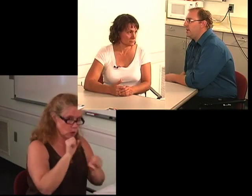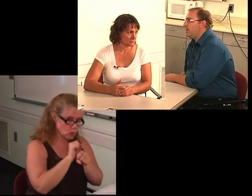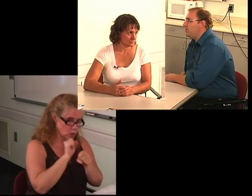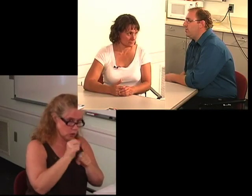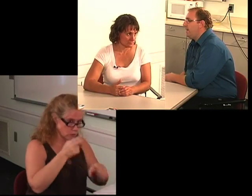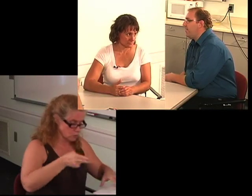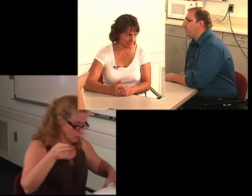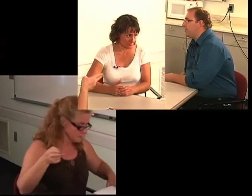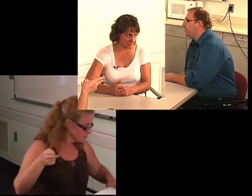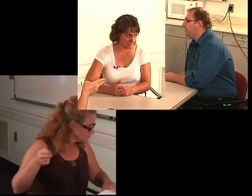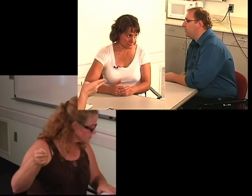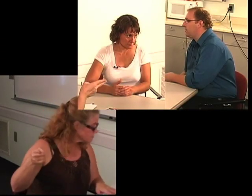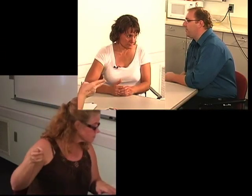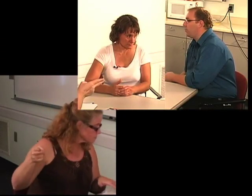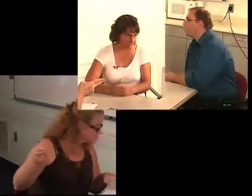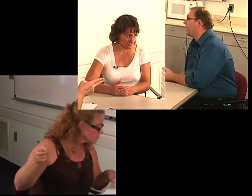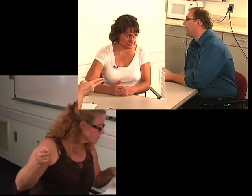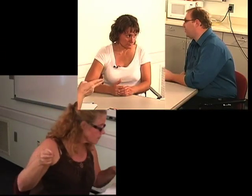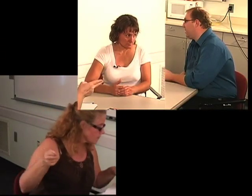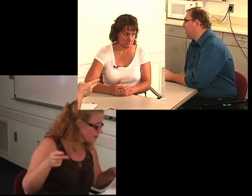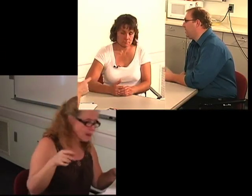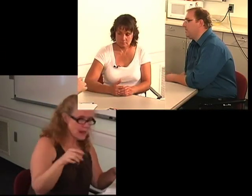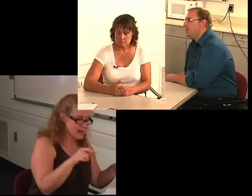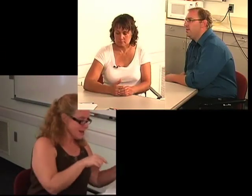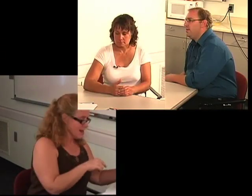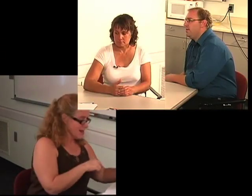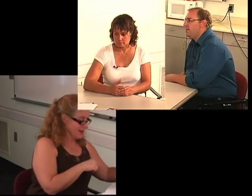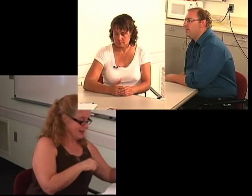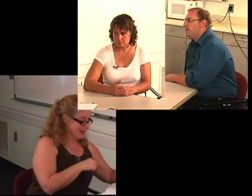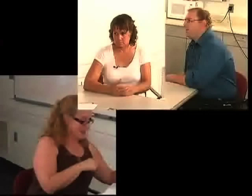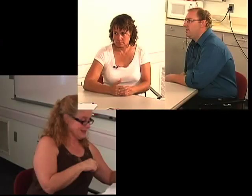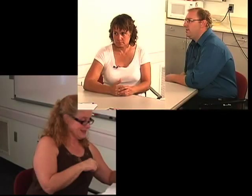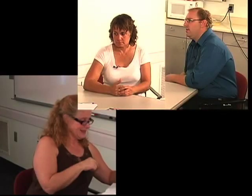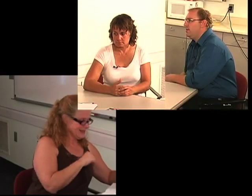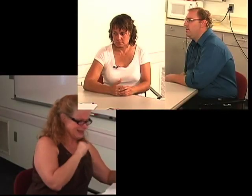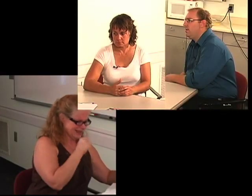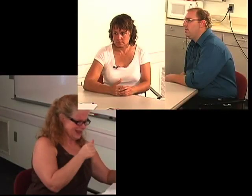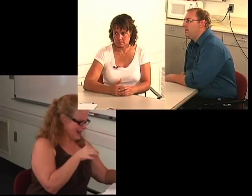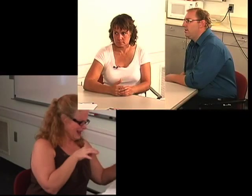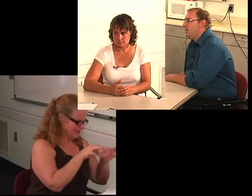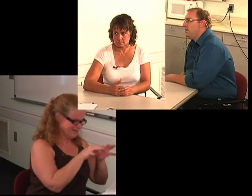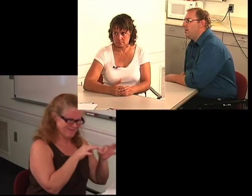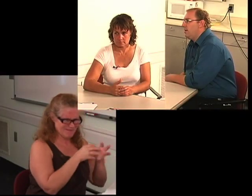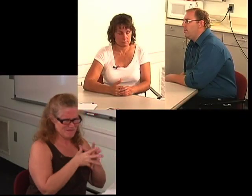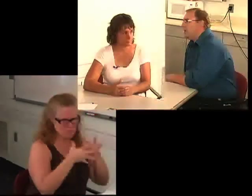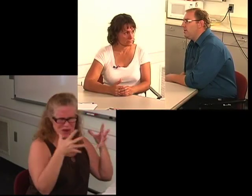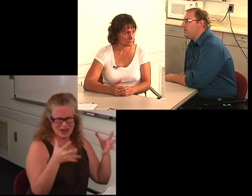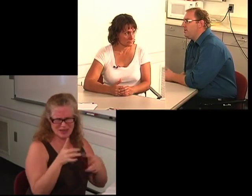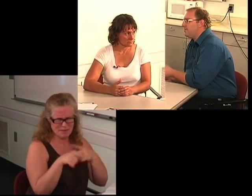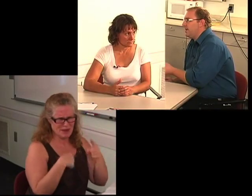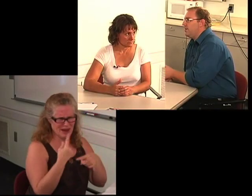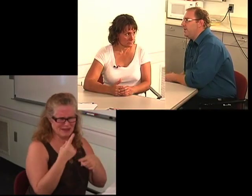and I'd like you to gather some of your work history. These right here,